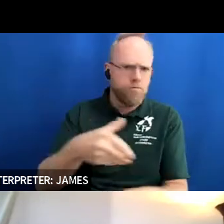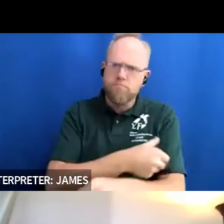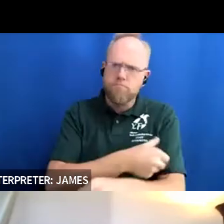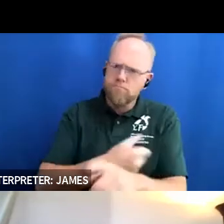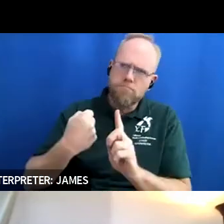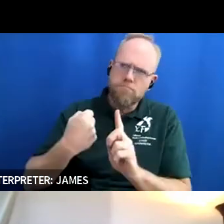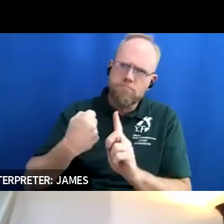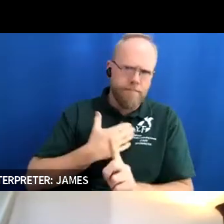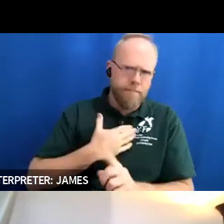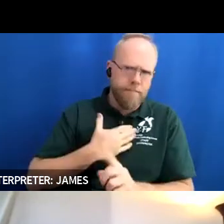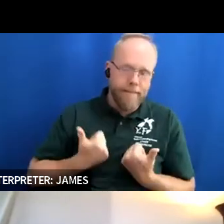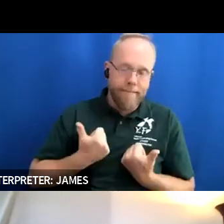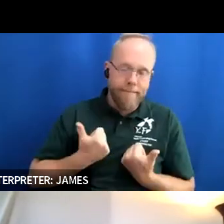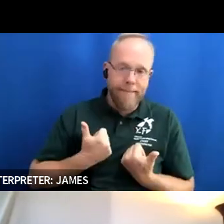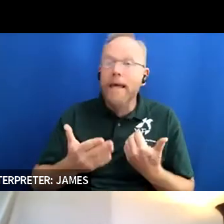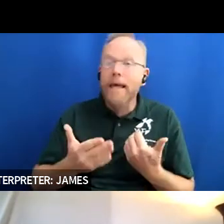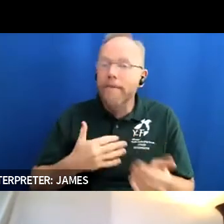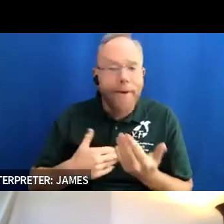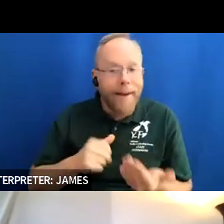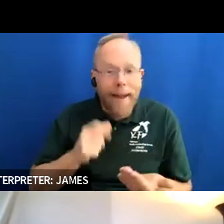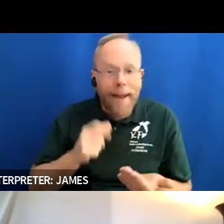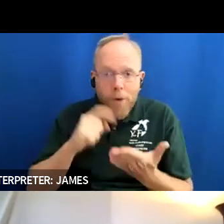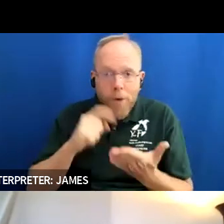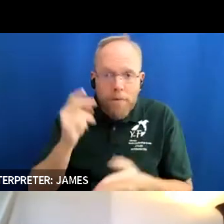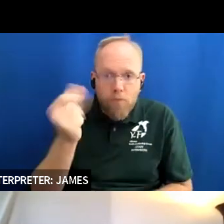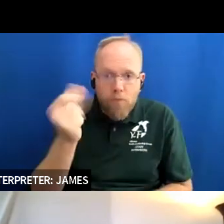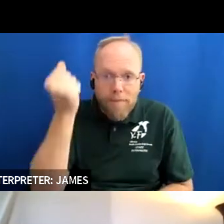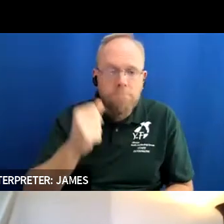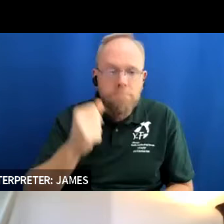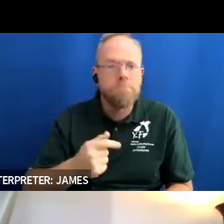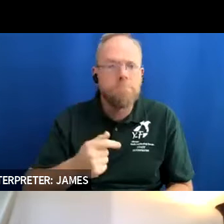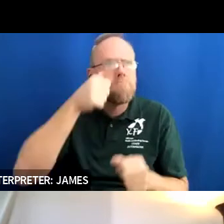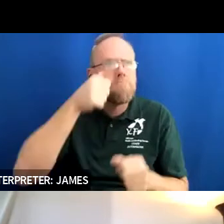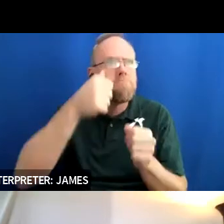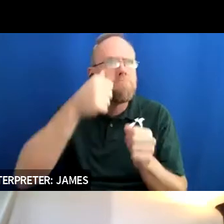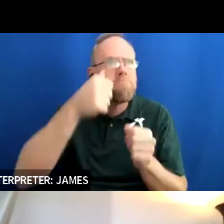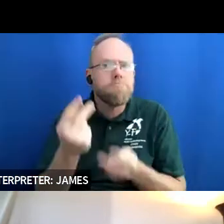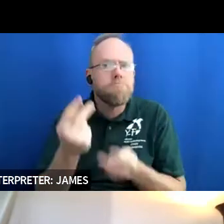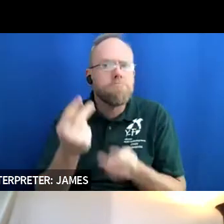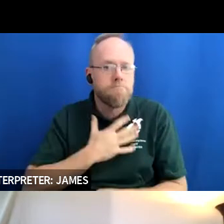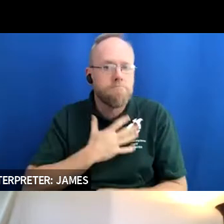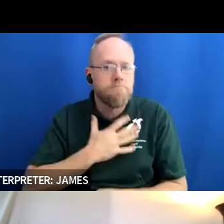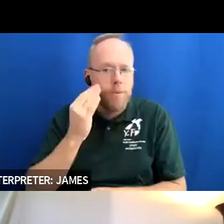just i was recalling the experience of ylf when i was when i was a delegate way back in